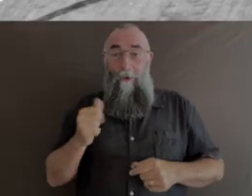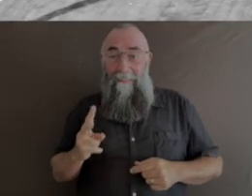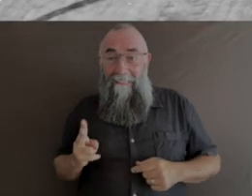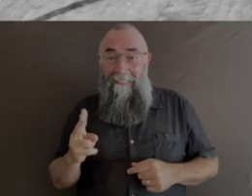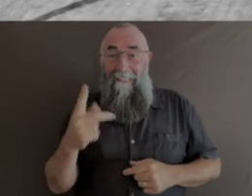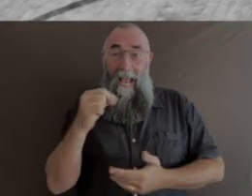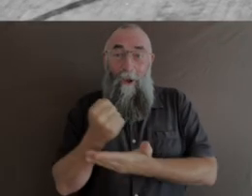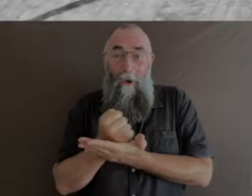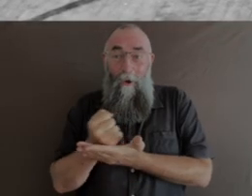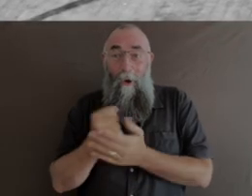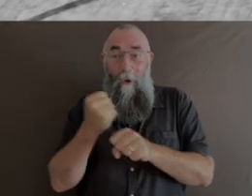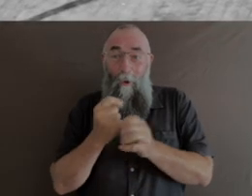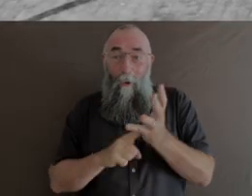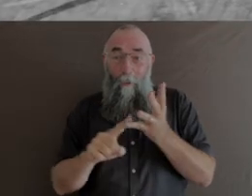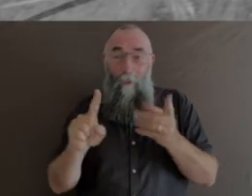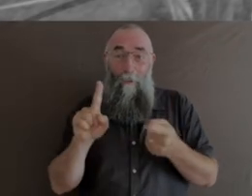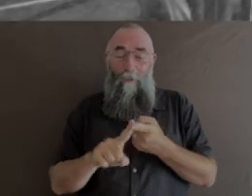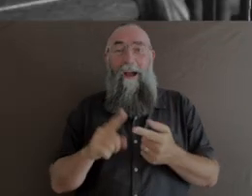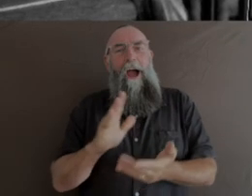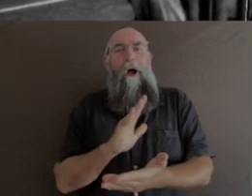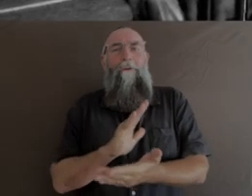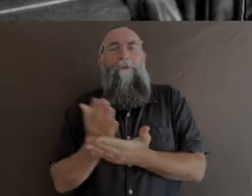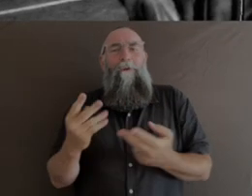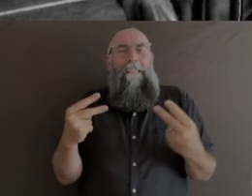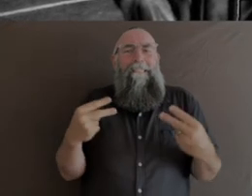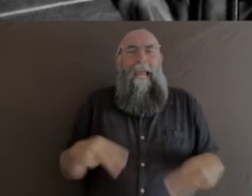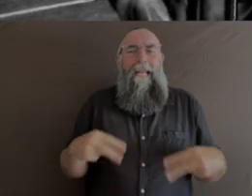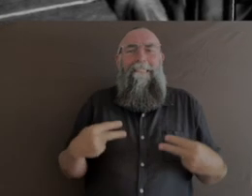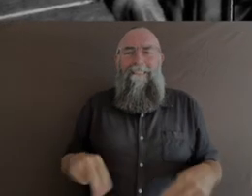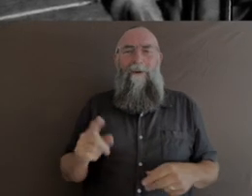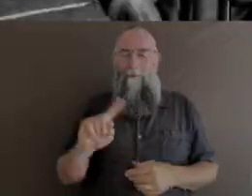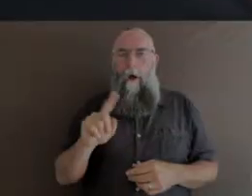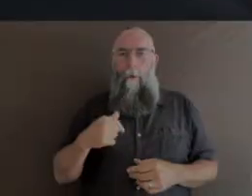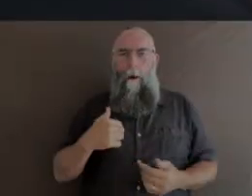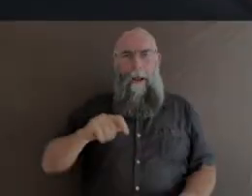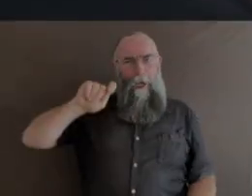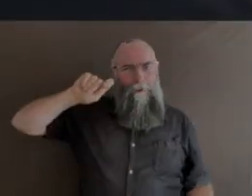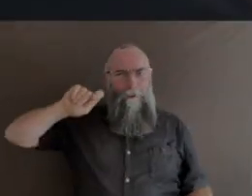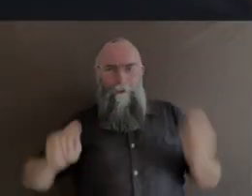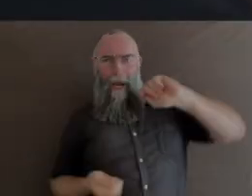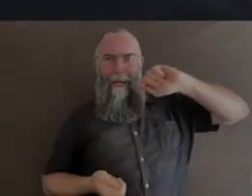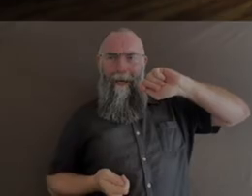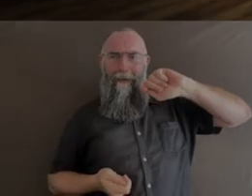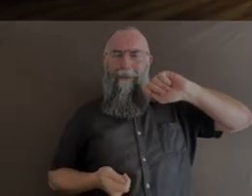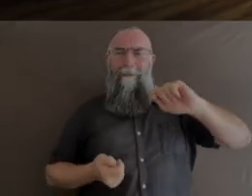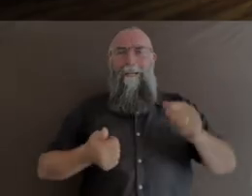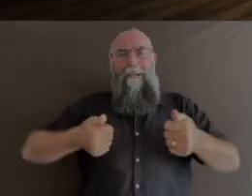And in true Dancework’s style, we flipped things on its head. So this event was for the choreographer